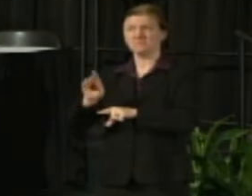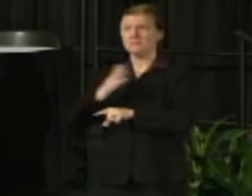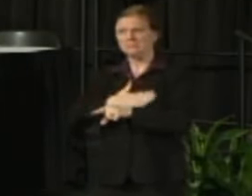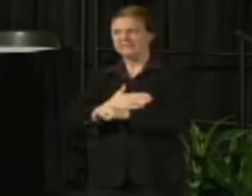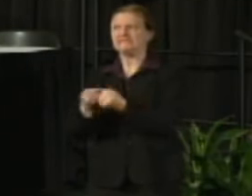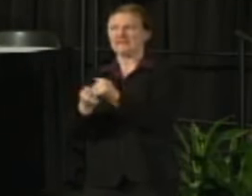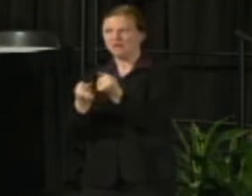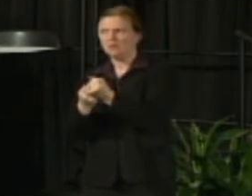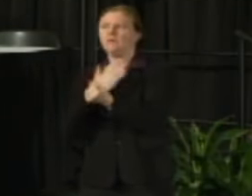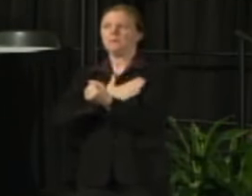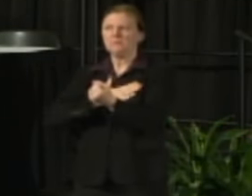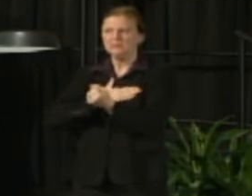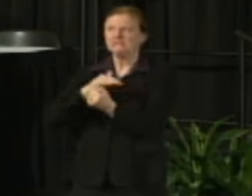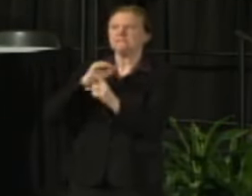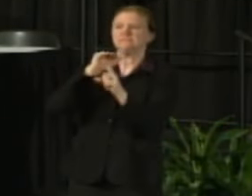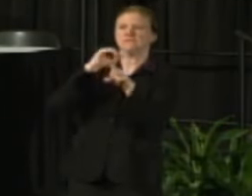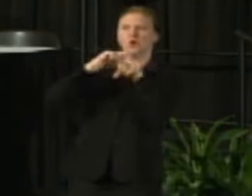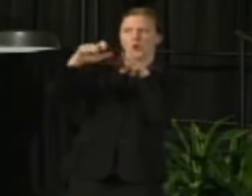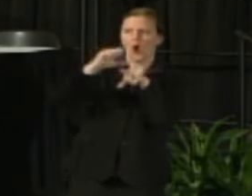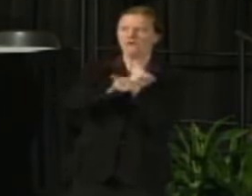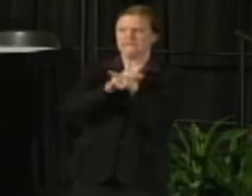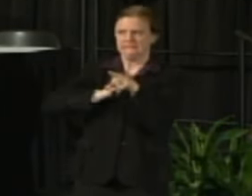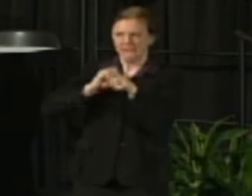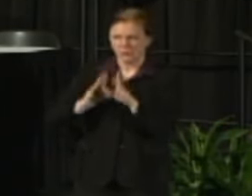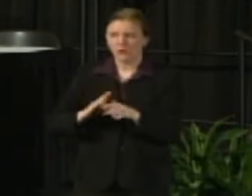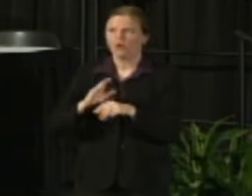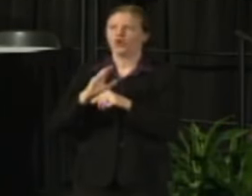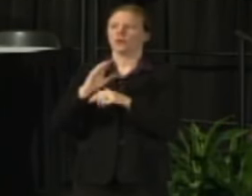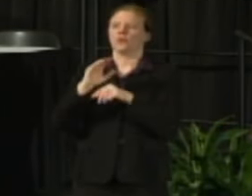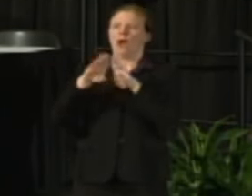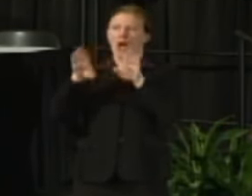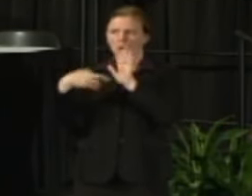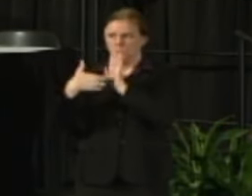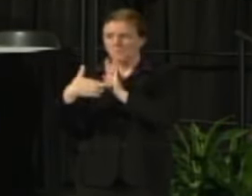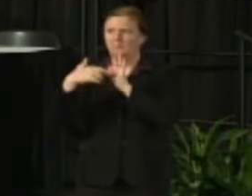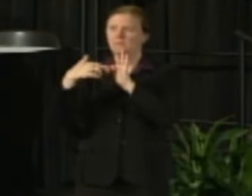So, so far again over 52 thousands different messages that are out and this is something